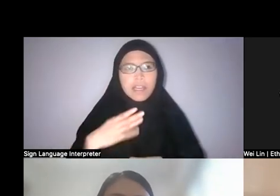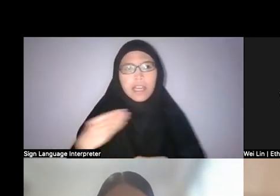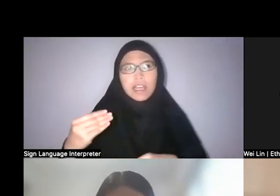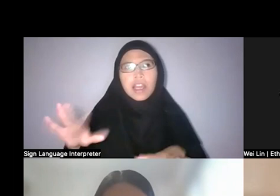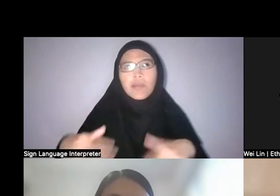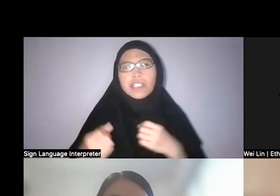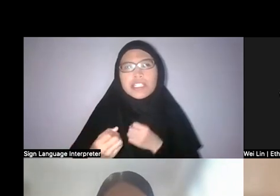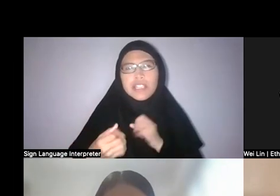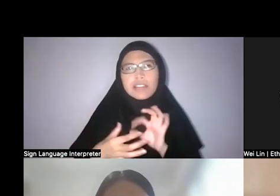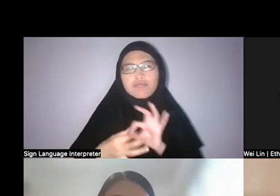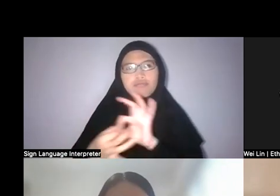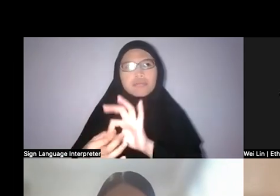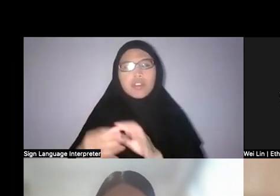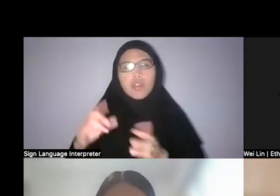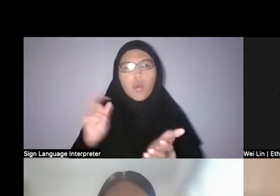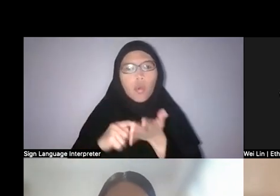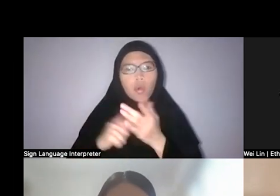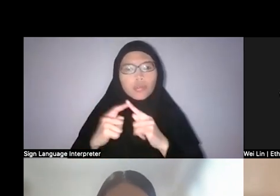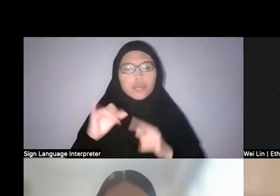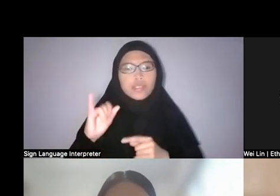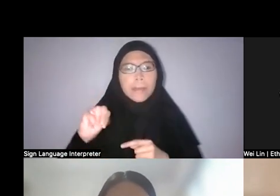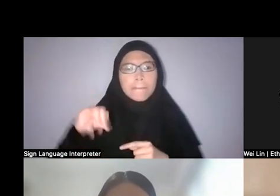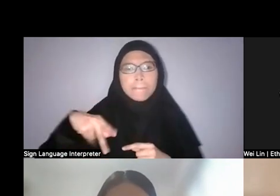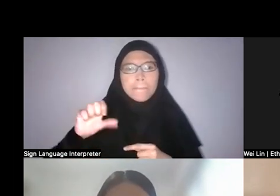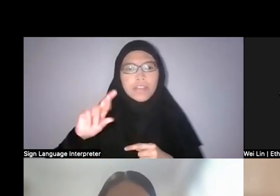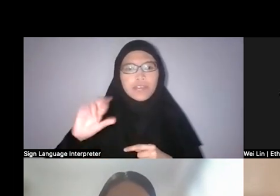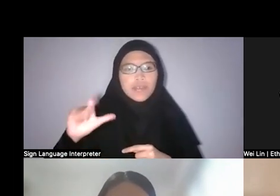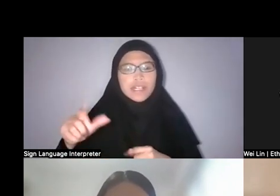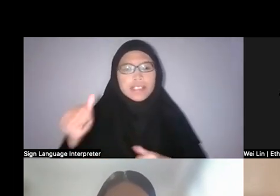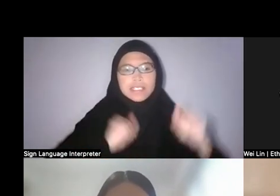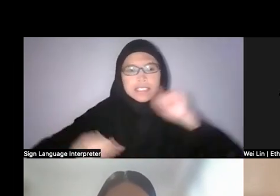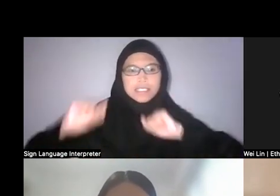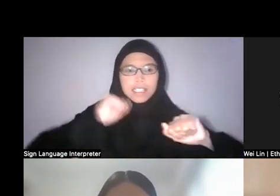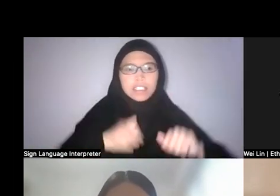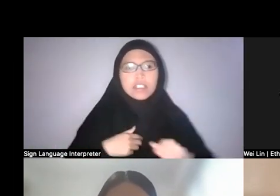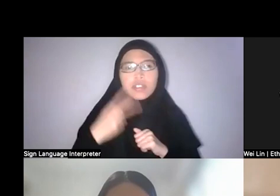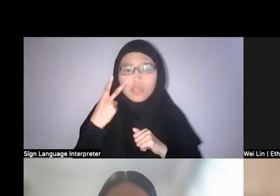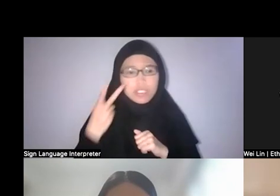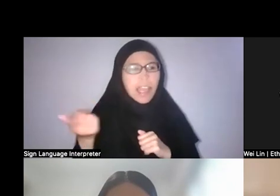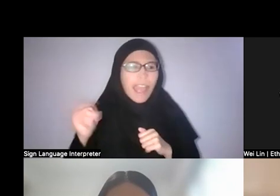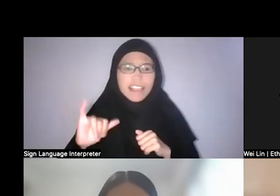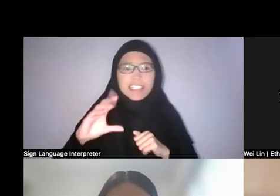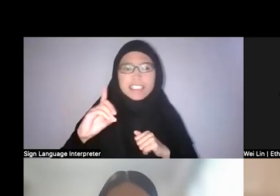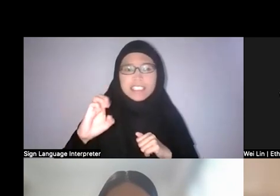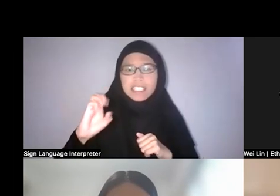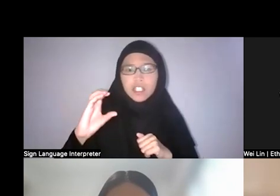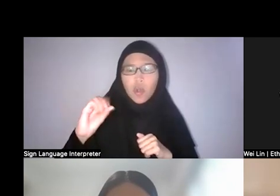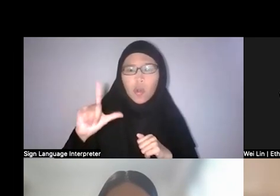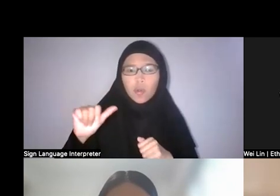Do you see any decolonial possibilities in practices that have colonial roots,